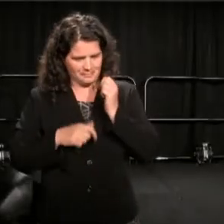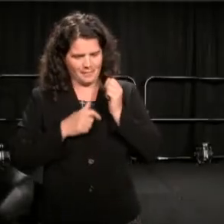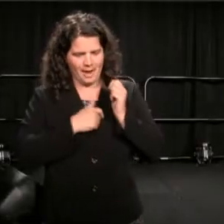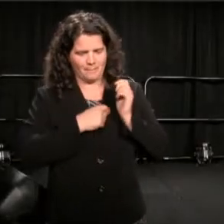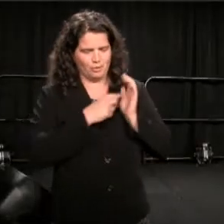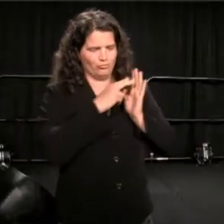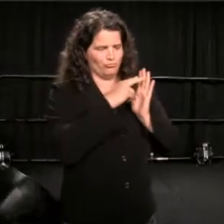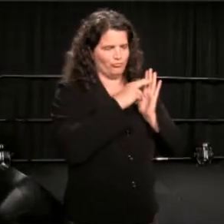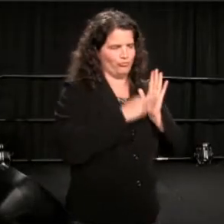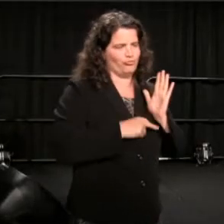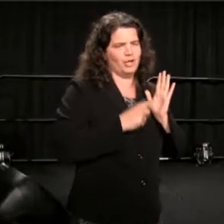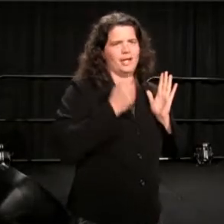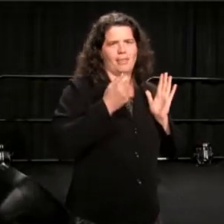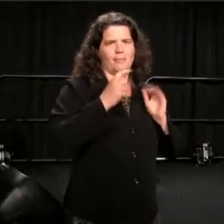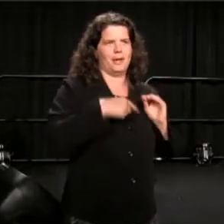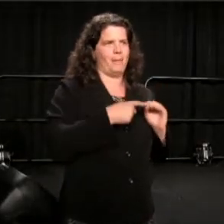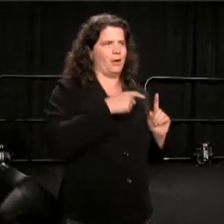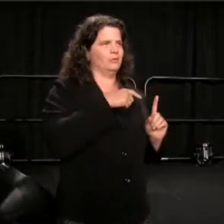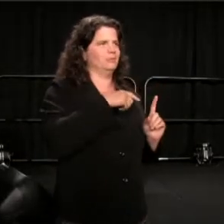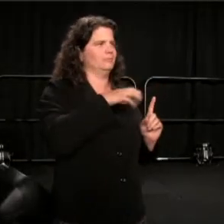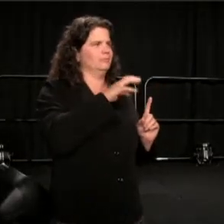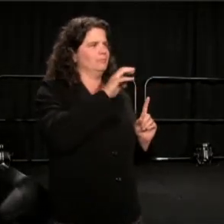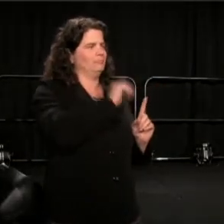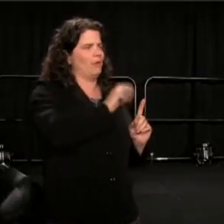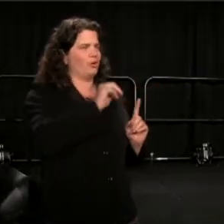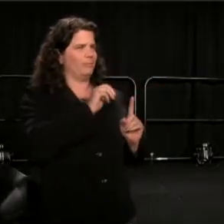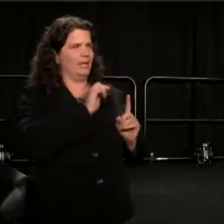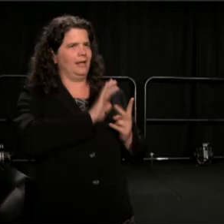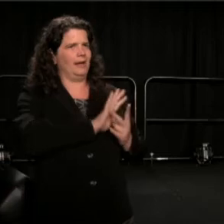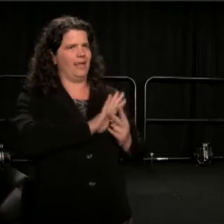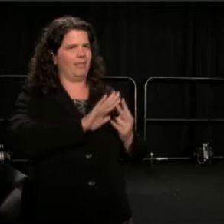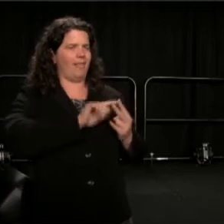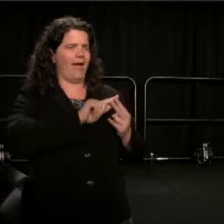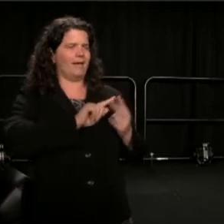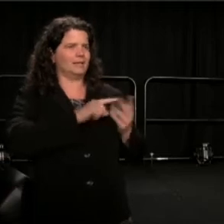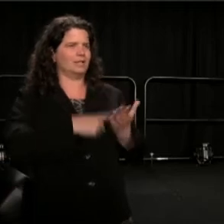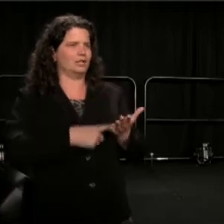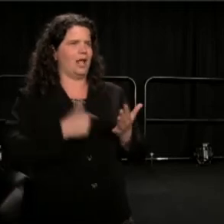And you know, we think a lot about gender now so, the voices, I'm going to go back and forth,